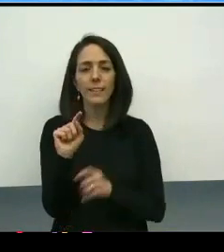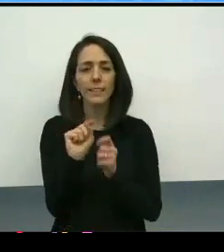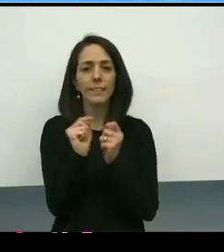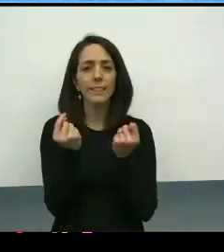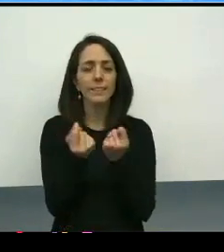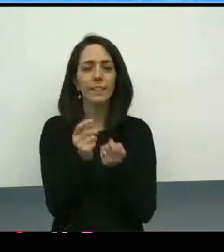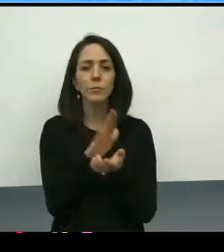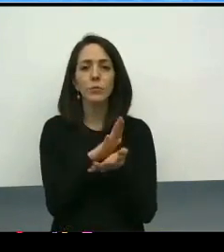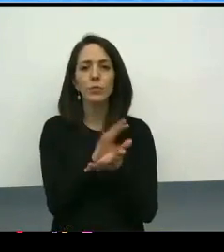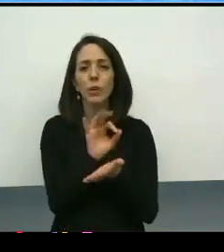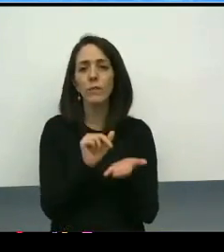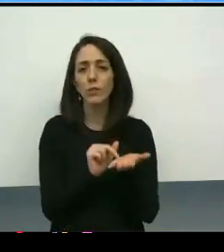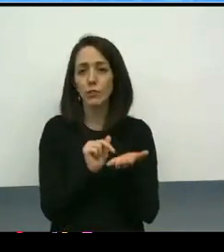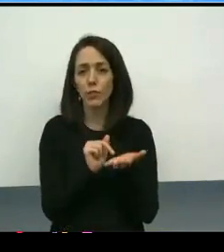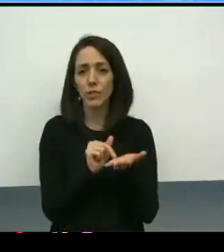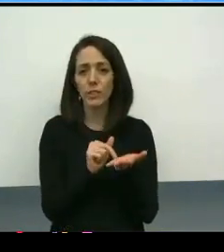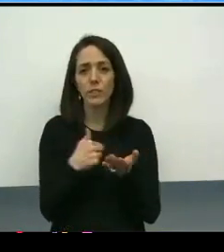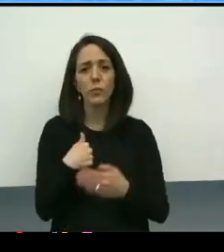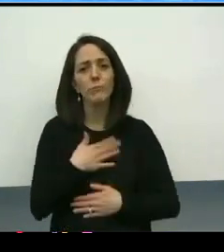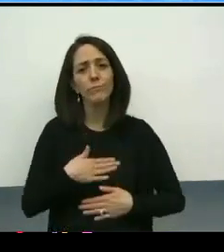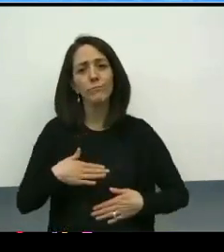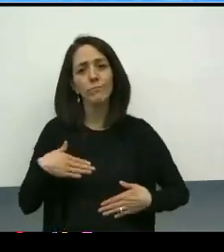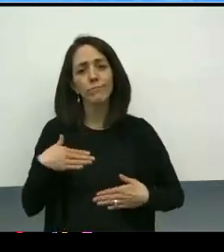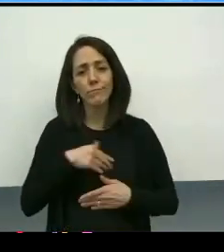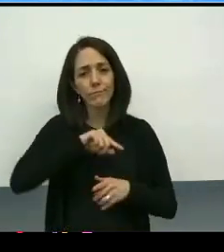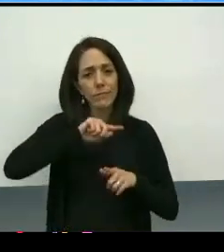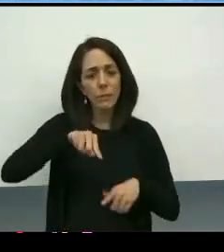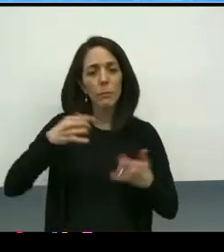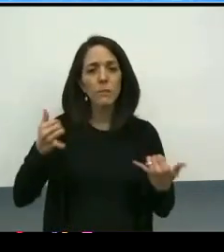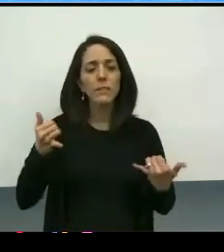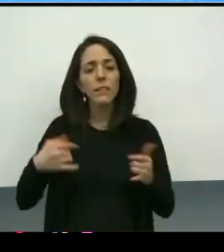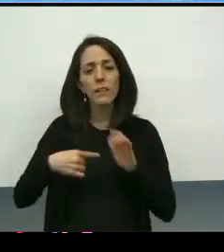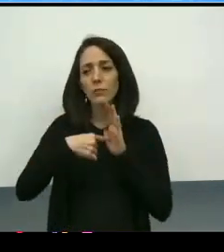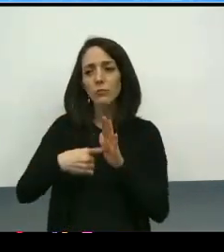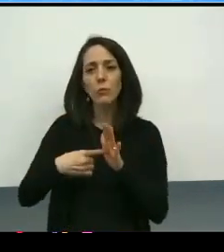And we are pleased to be able to come before you and give you this update.